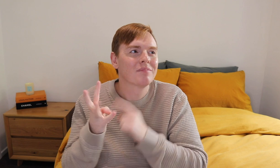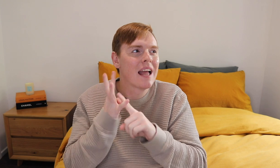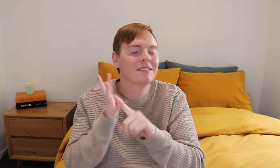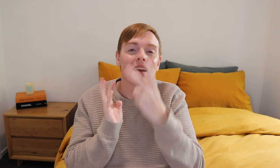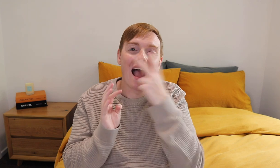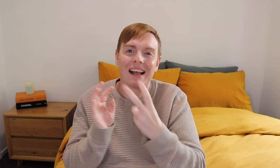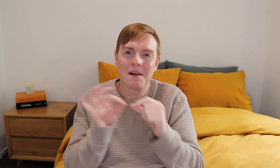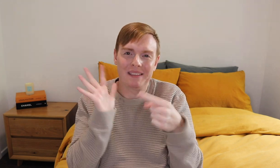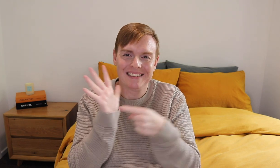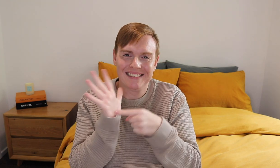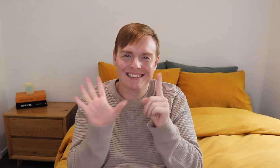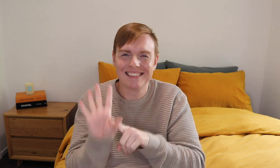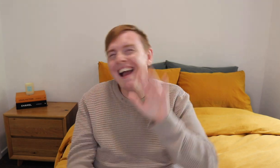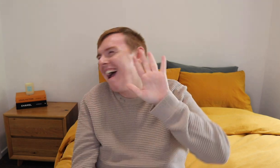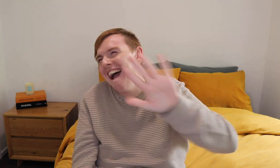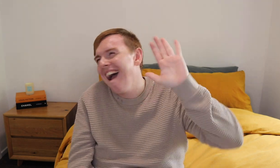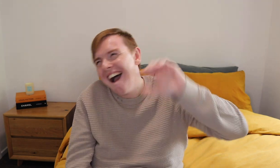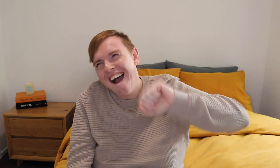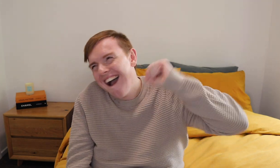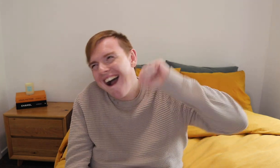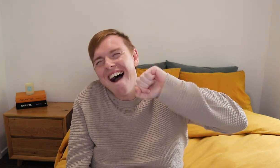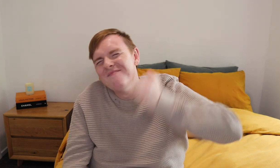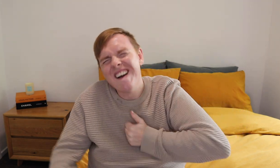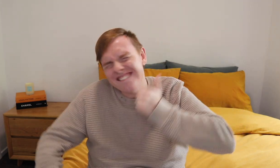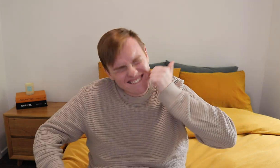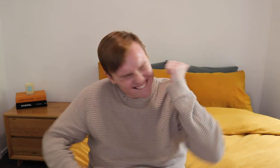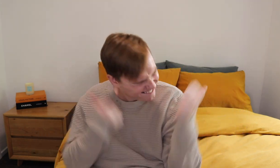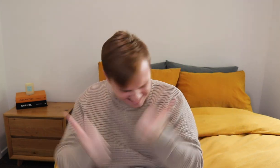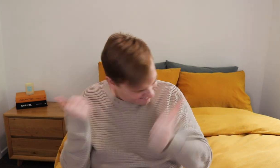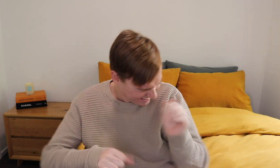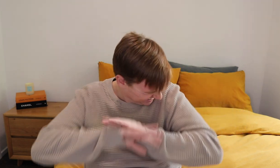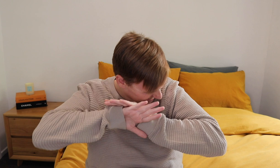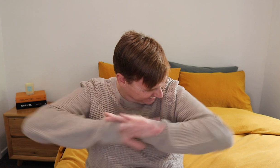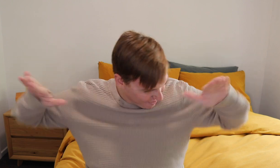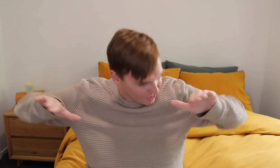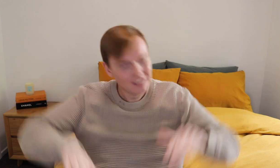4. Ugly Betty! My favourite show ever!